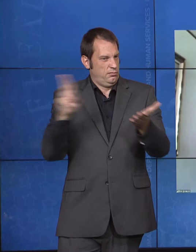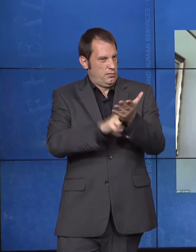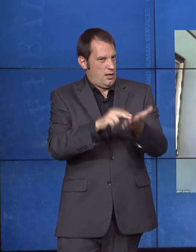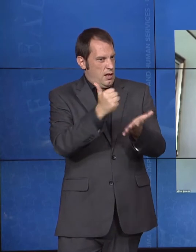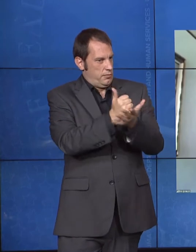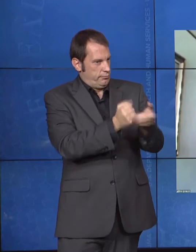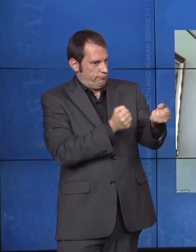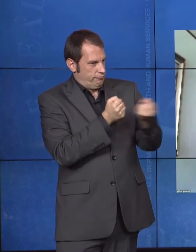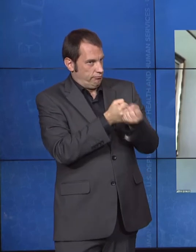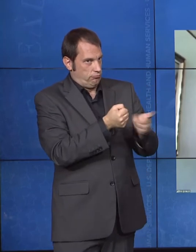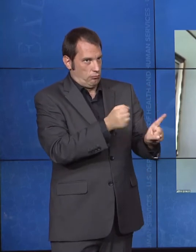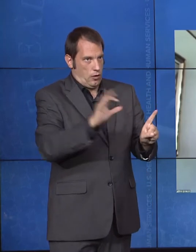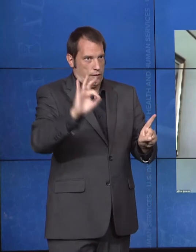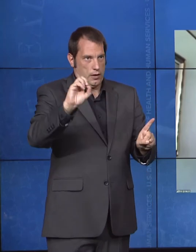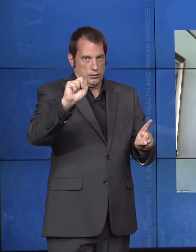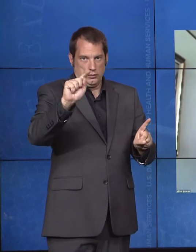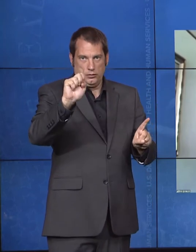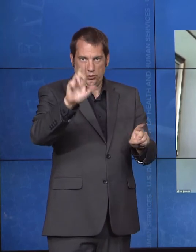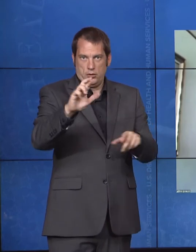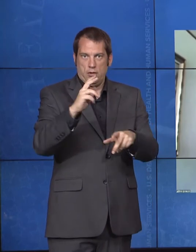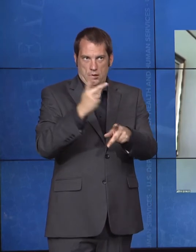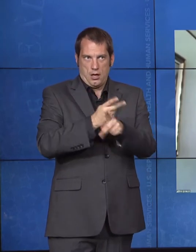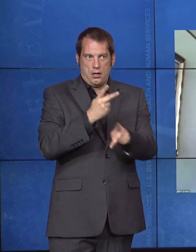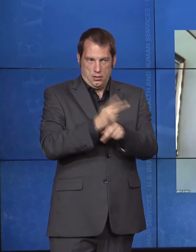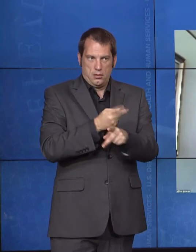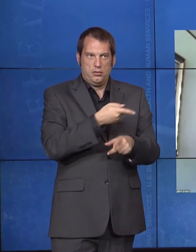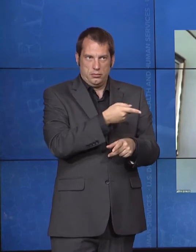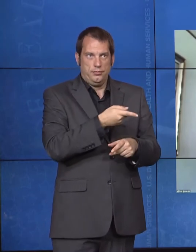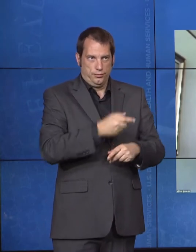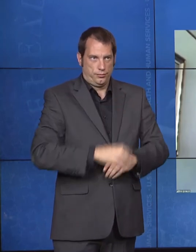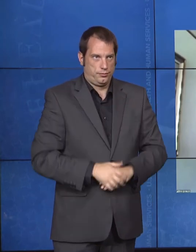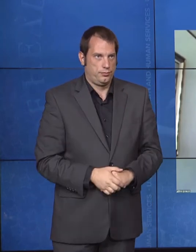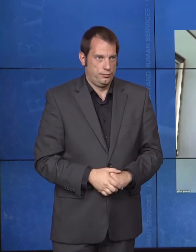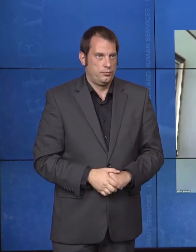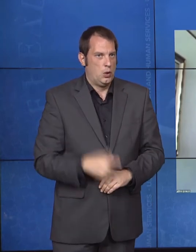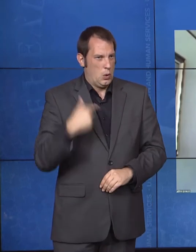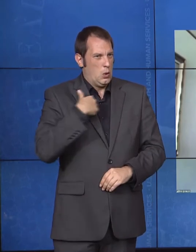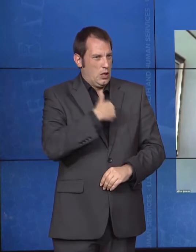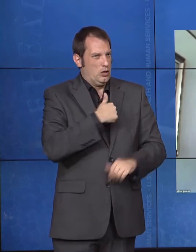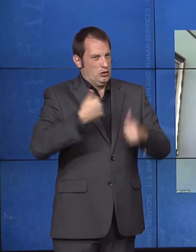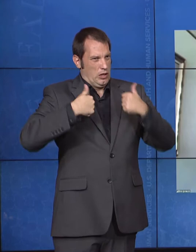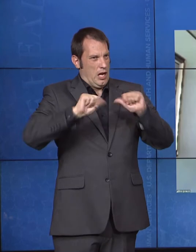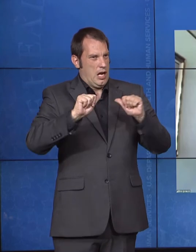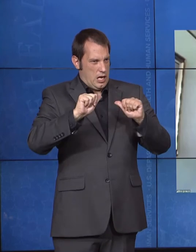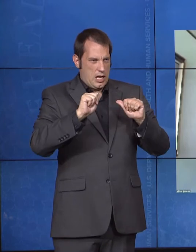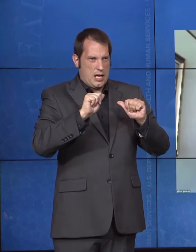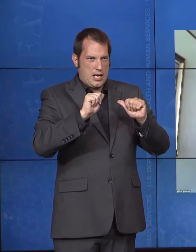fix and change and do better in our child welfare system, we also know, as you just